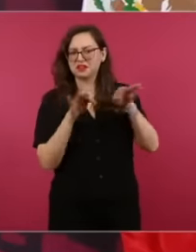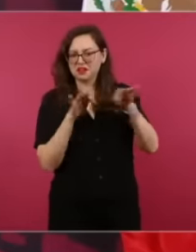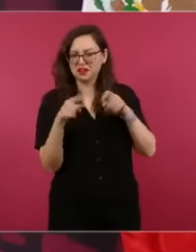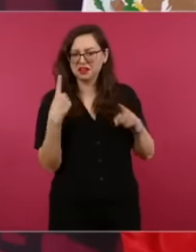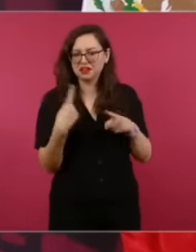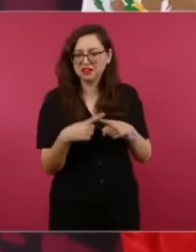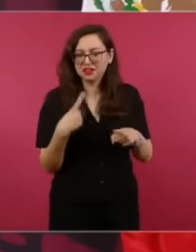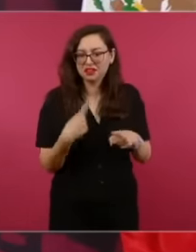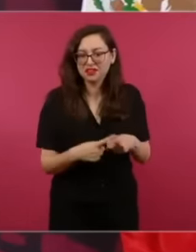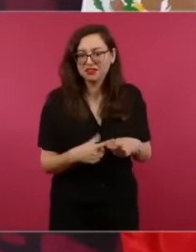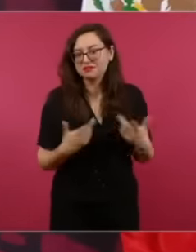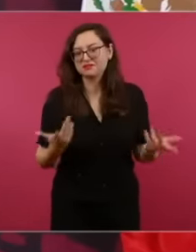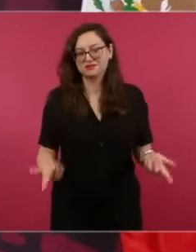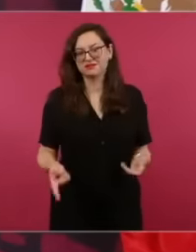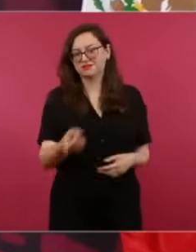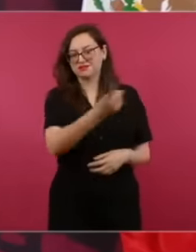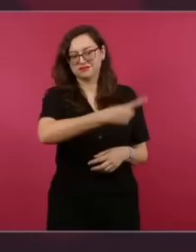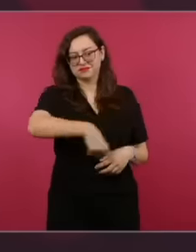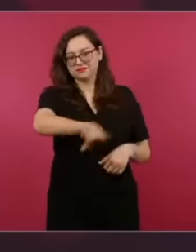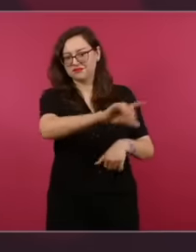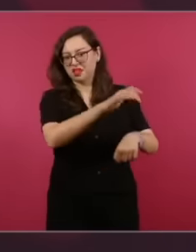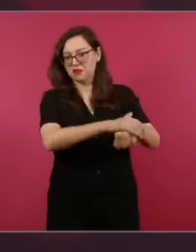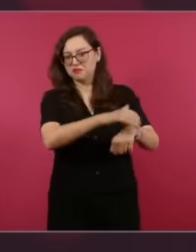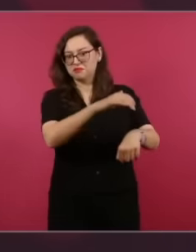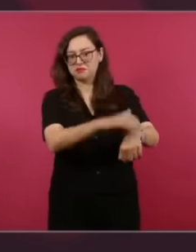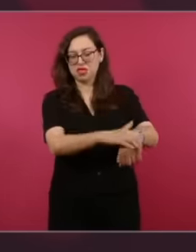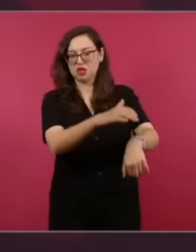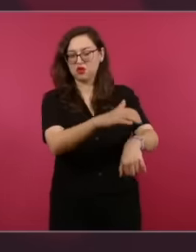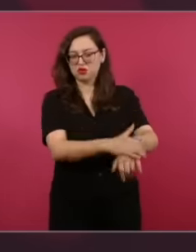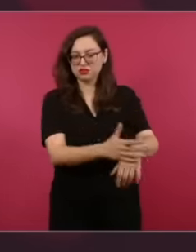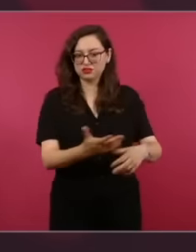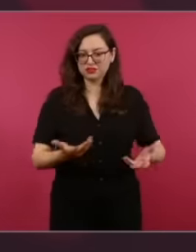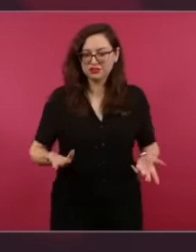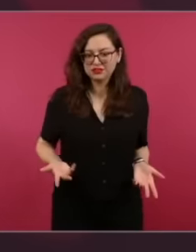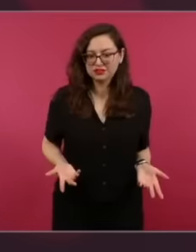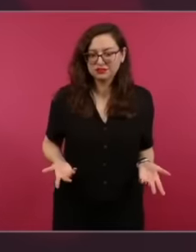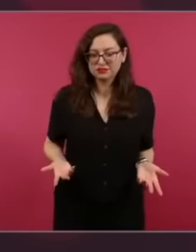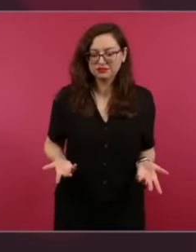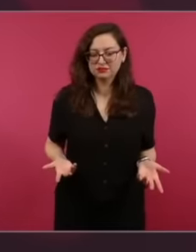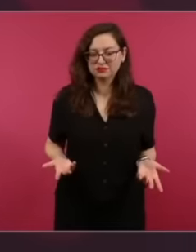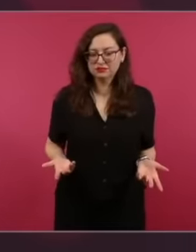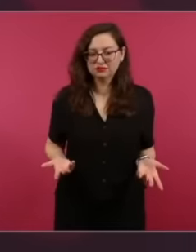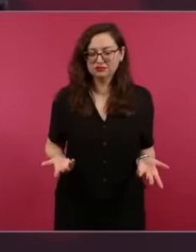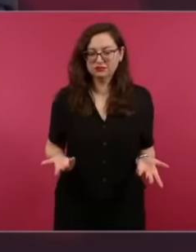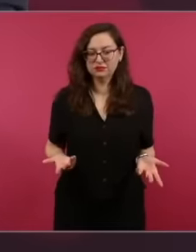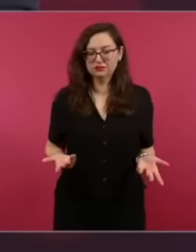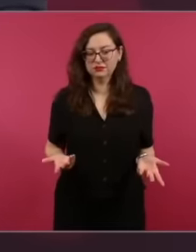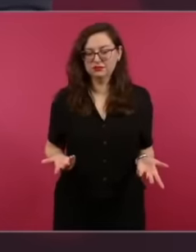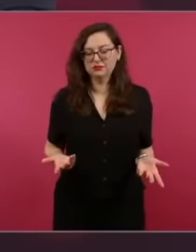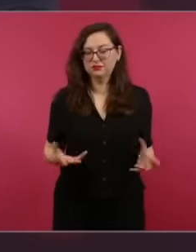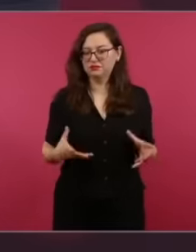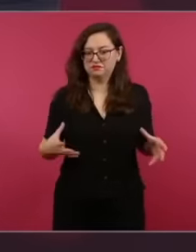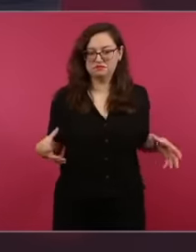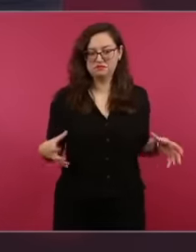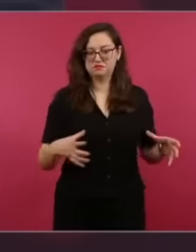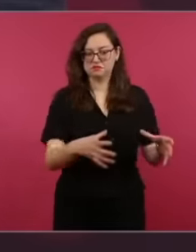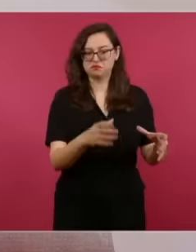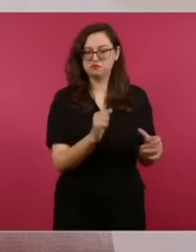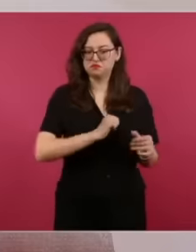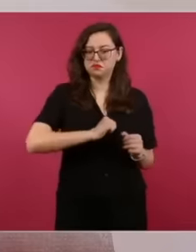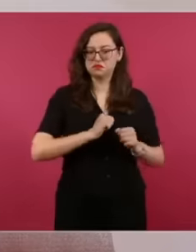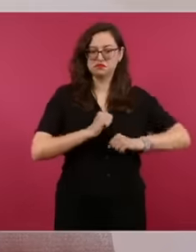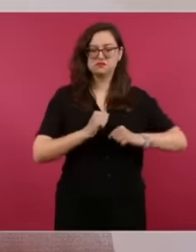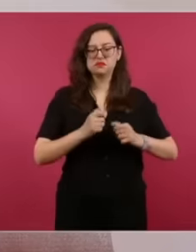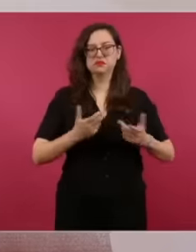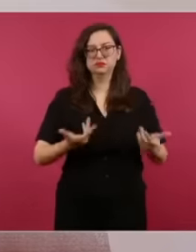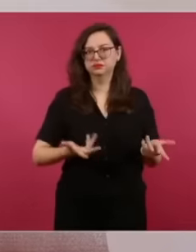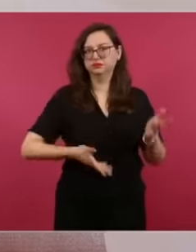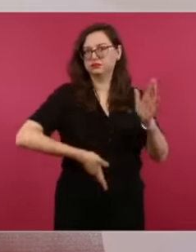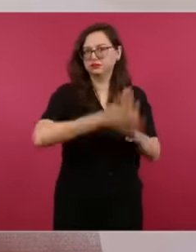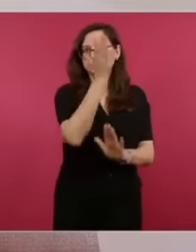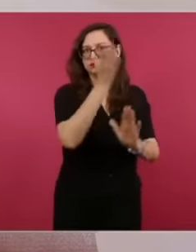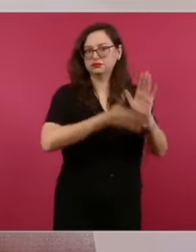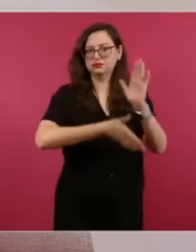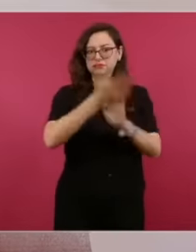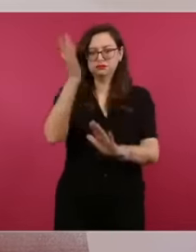recommended, pure people linked to public officials, how